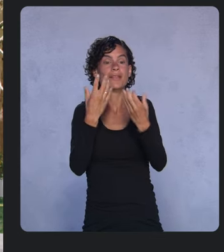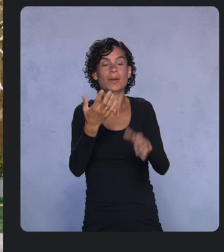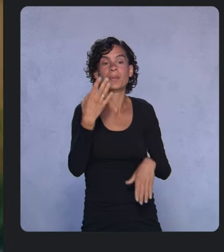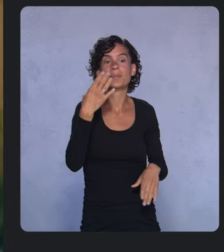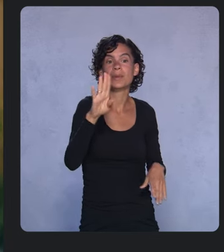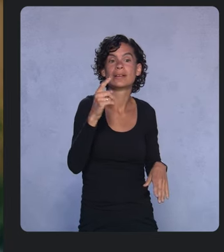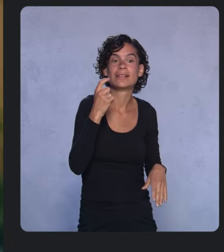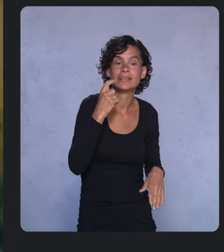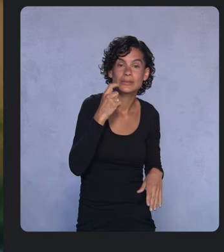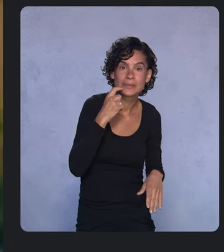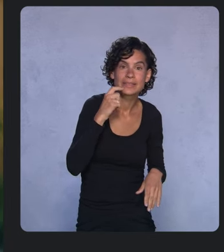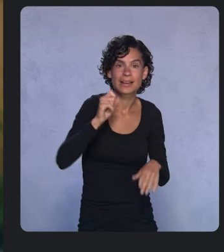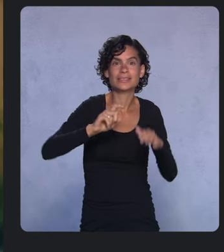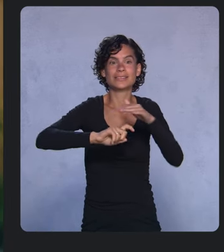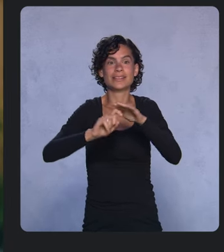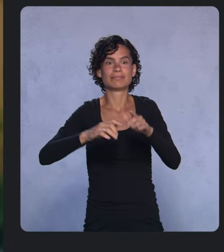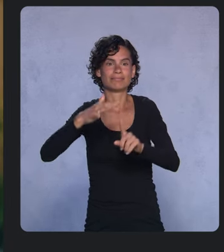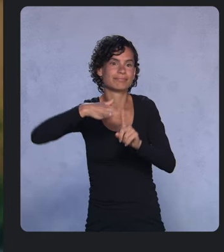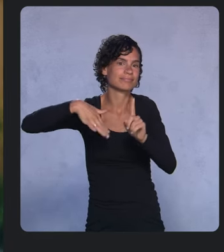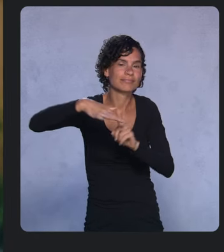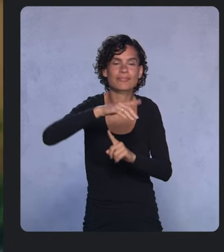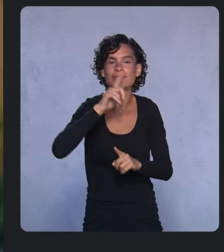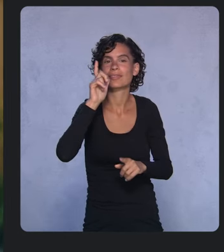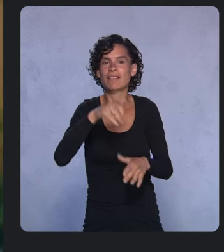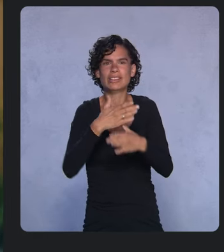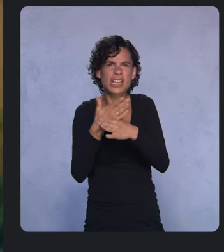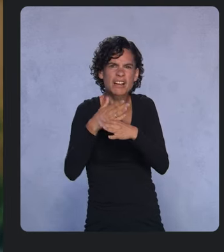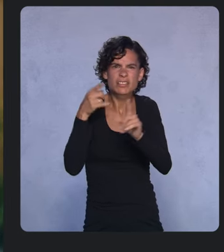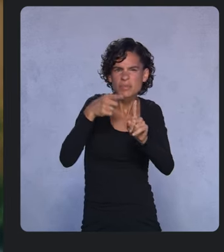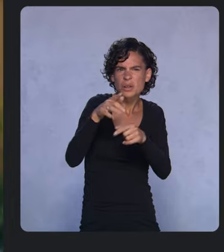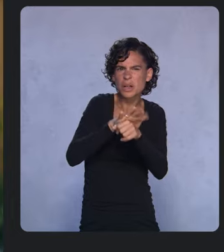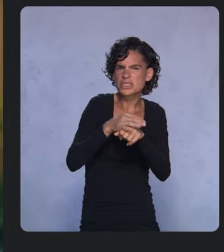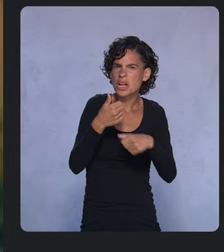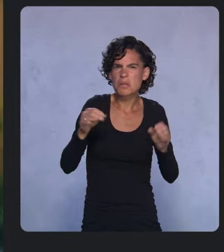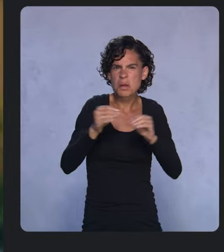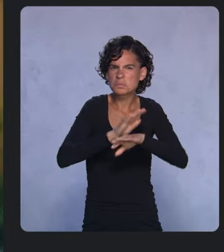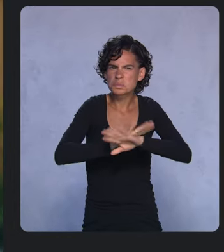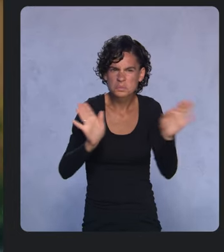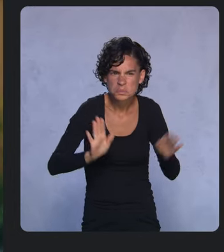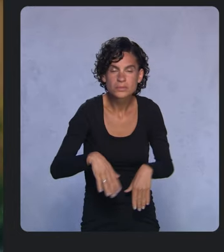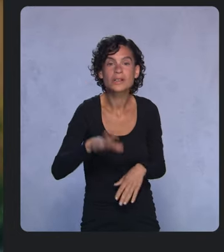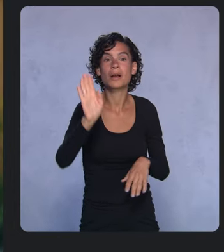No more location needed. Now, we also want to help you build delightful apps.